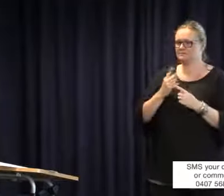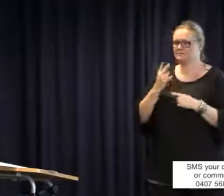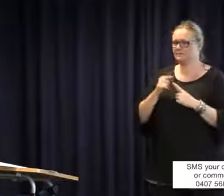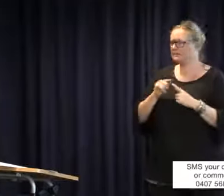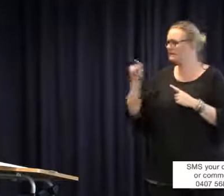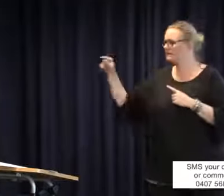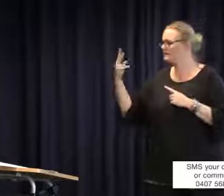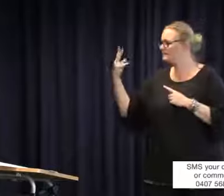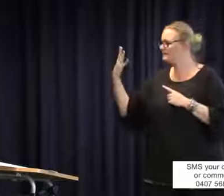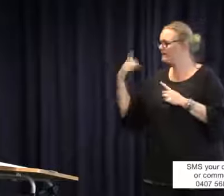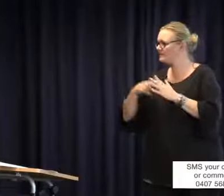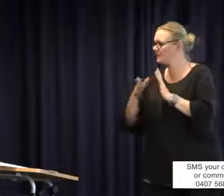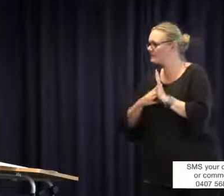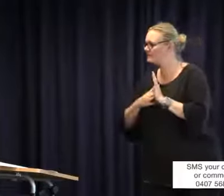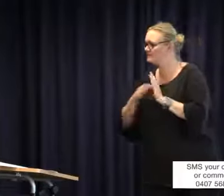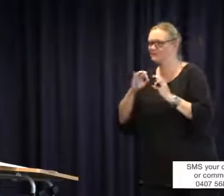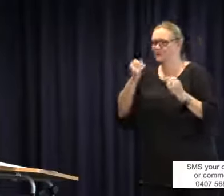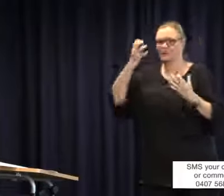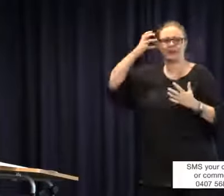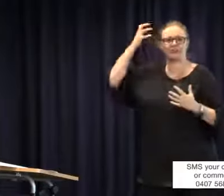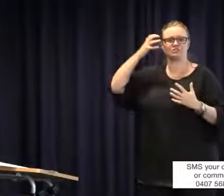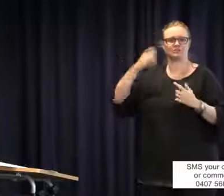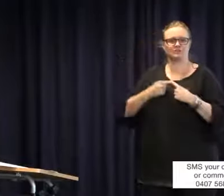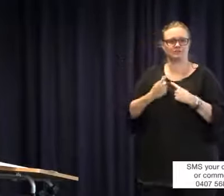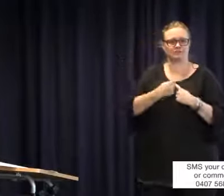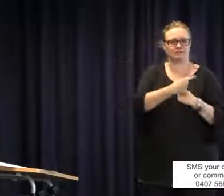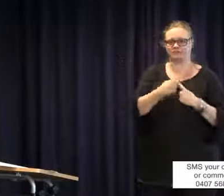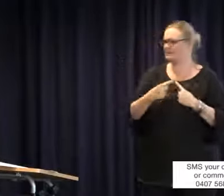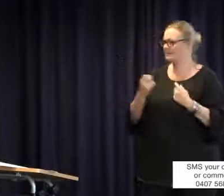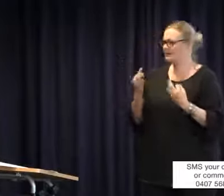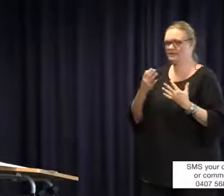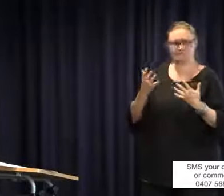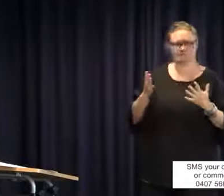I had the option of going to one school, which was 25 kilometres in one direction, and the